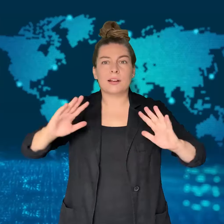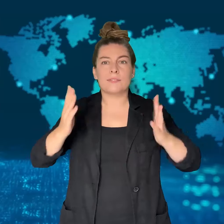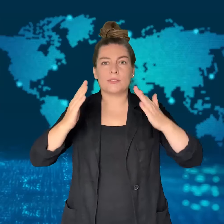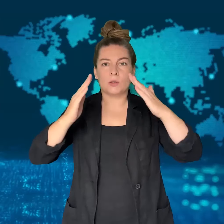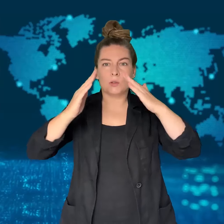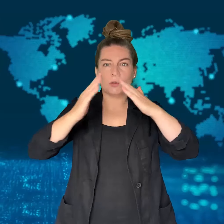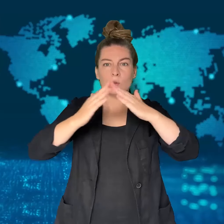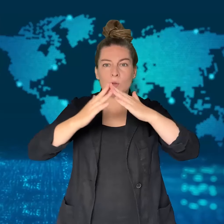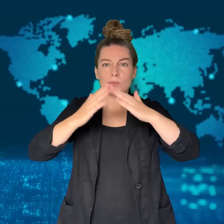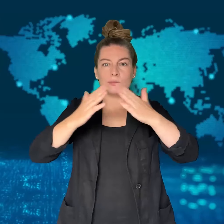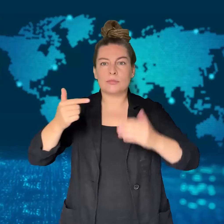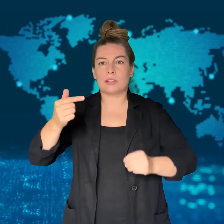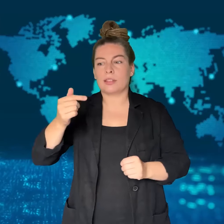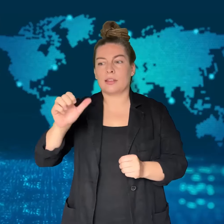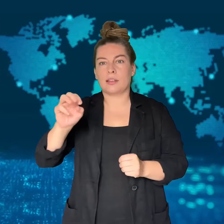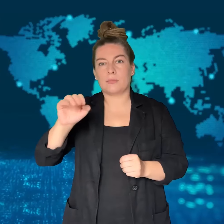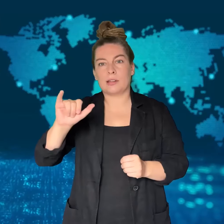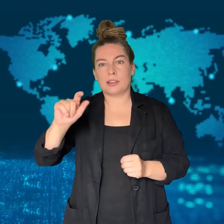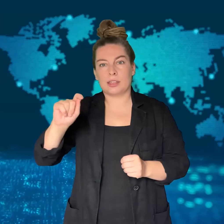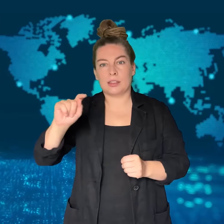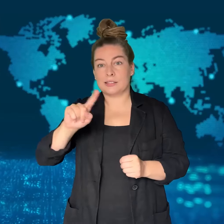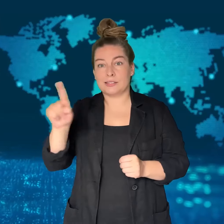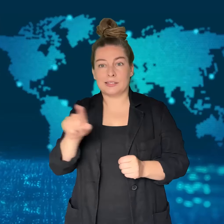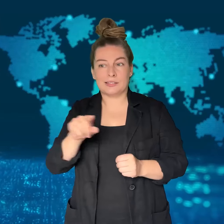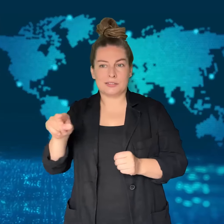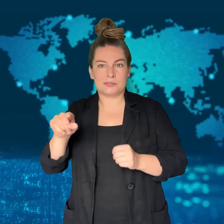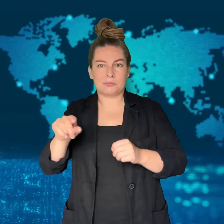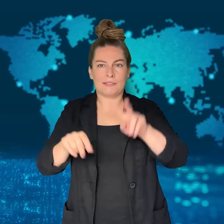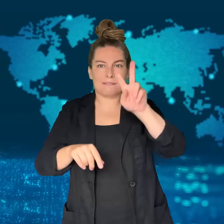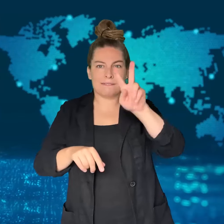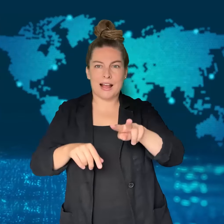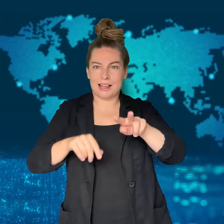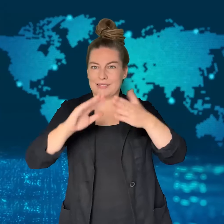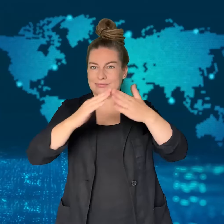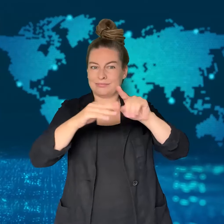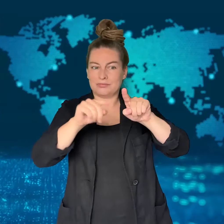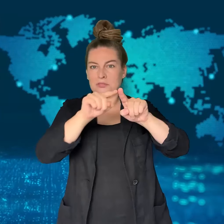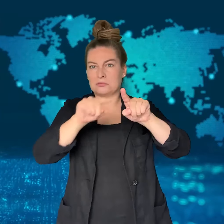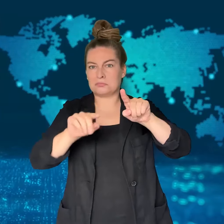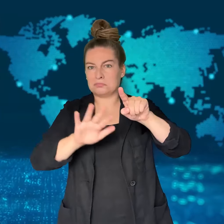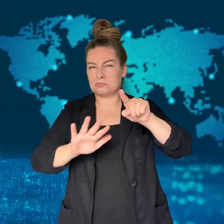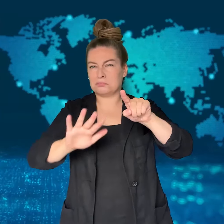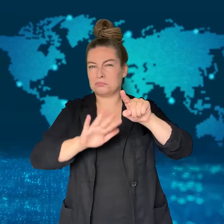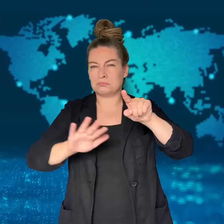He was living in Temitz, south of Vienna.